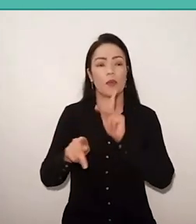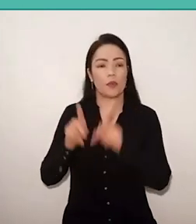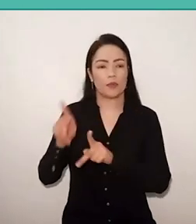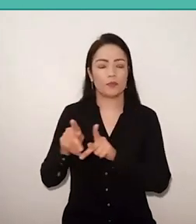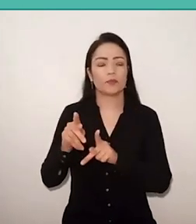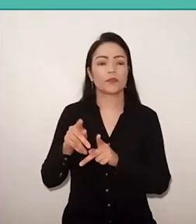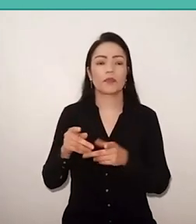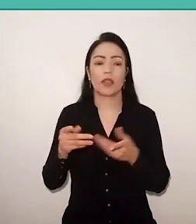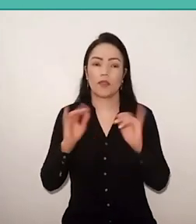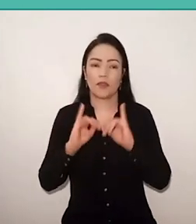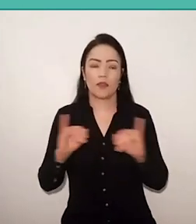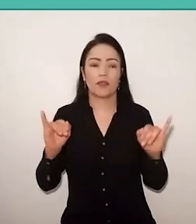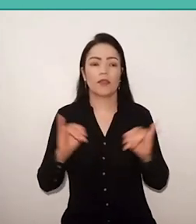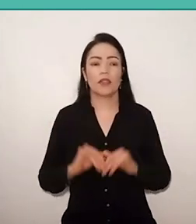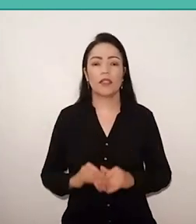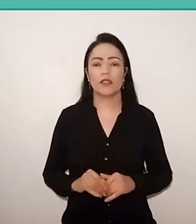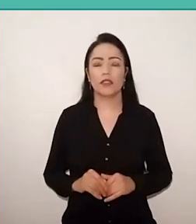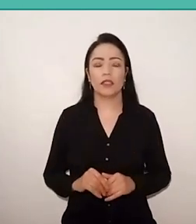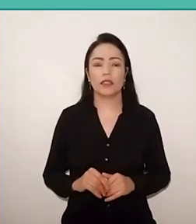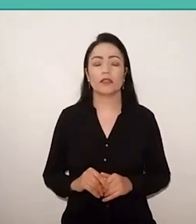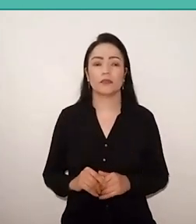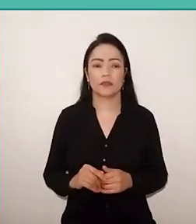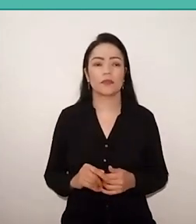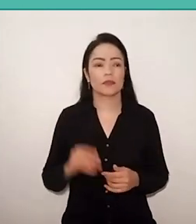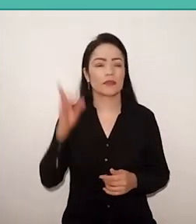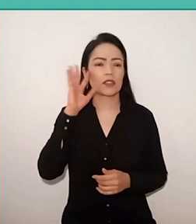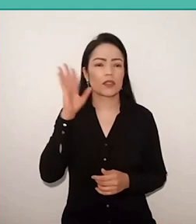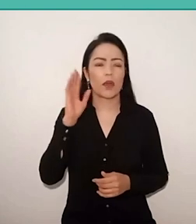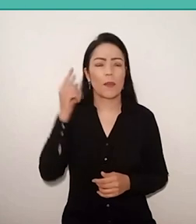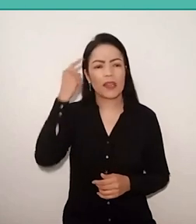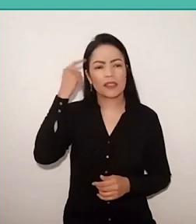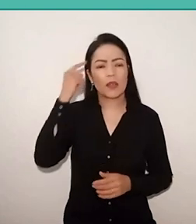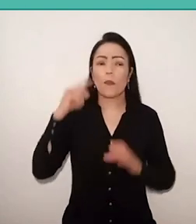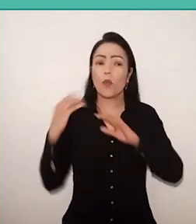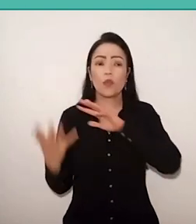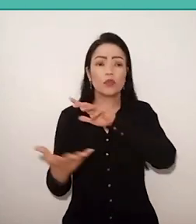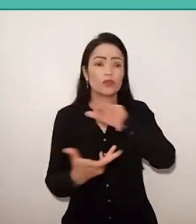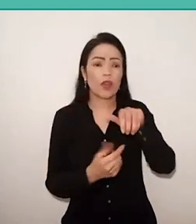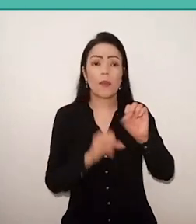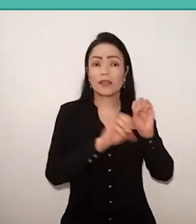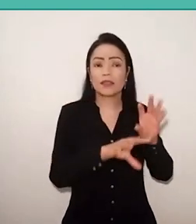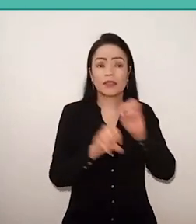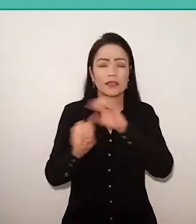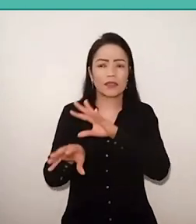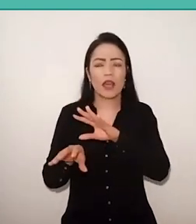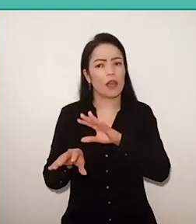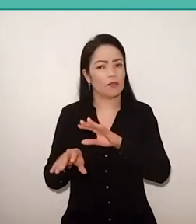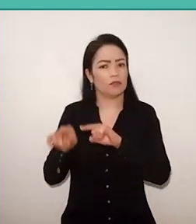that this is the biggest contribution in Latin America to world pedagogical thinking. And Paulo Freire has a important role, recognized